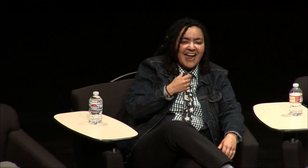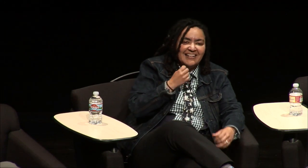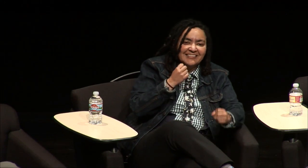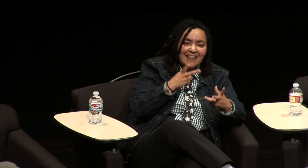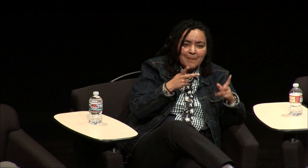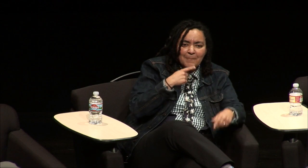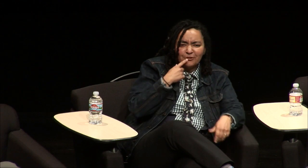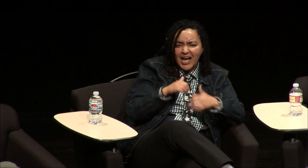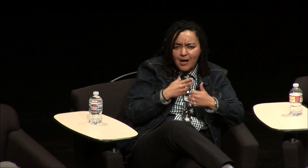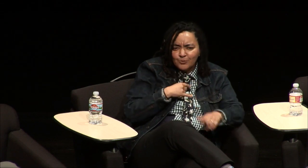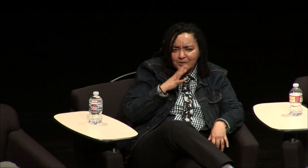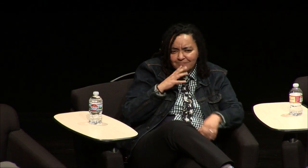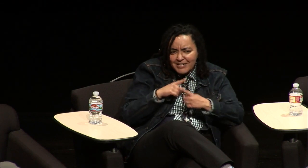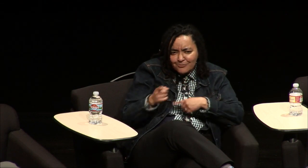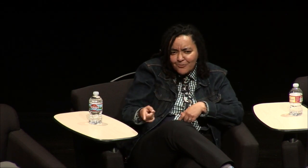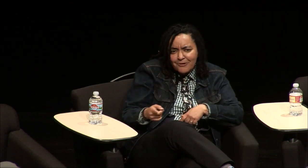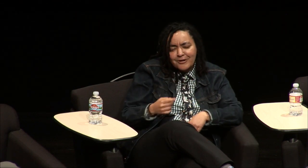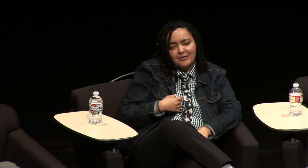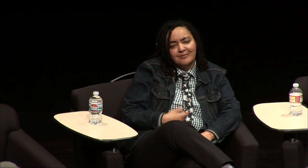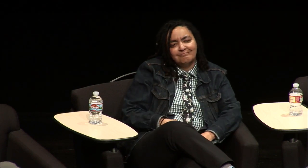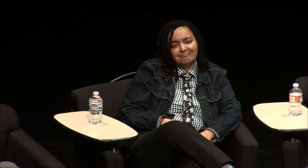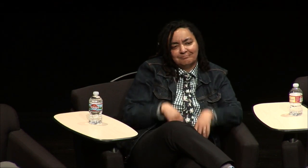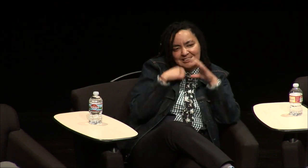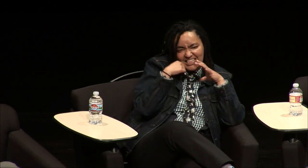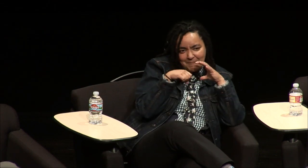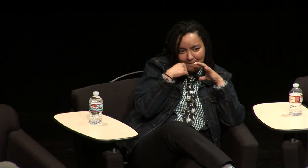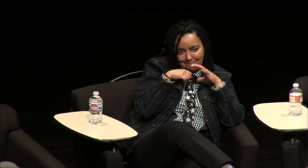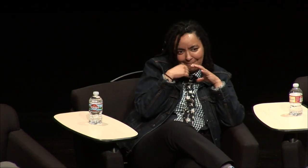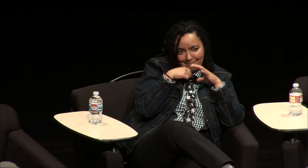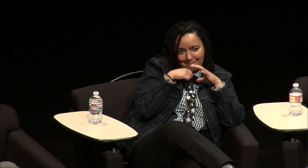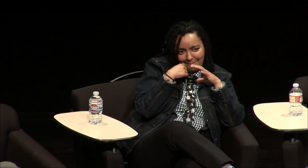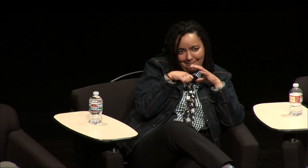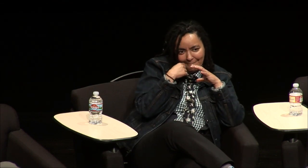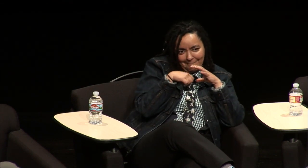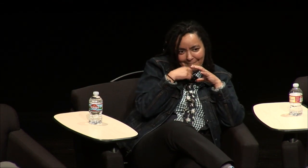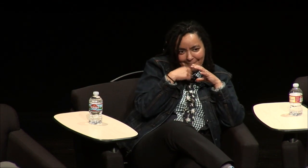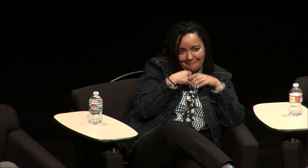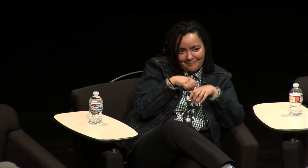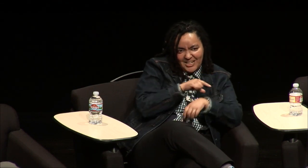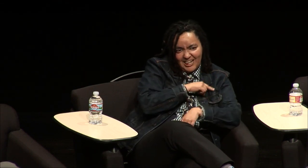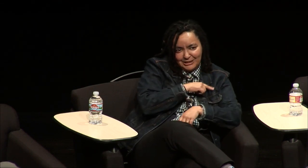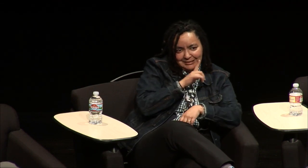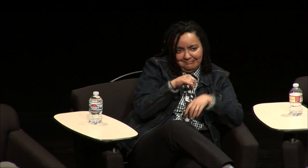and a lot of people say how do you what's your communication with her at